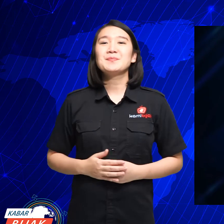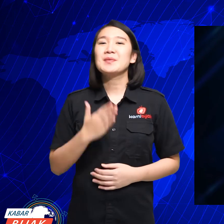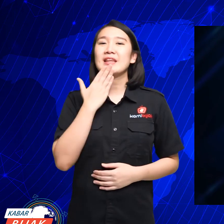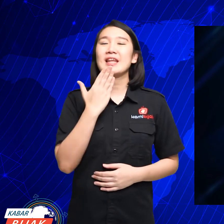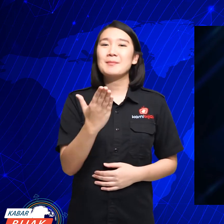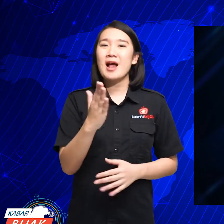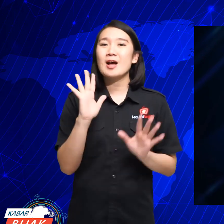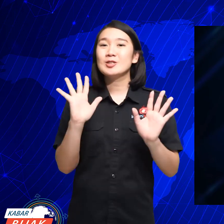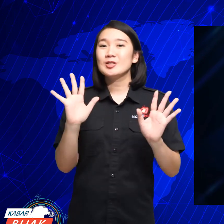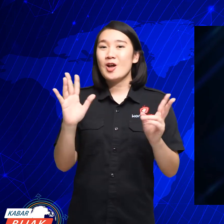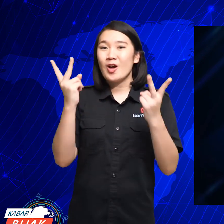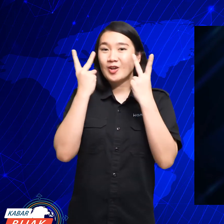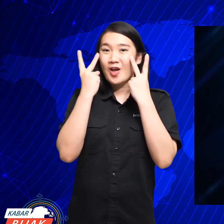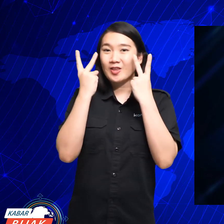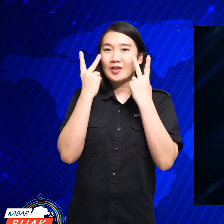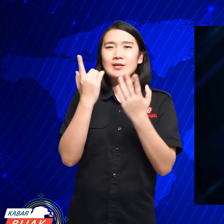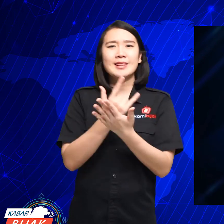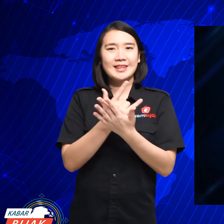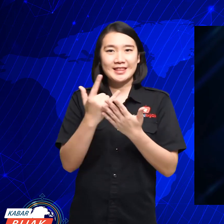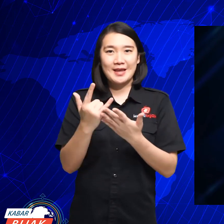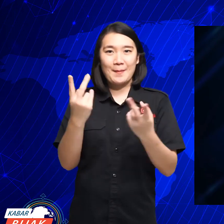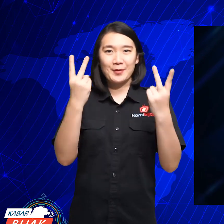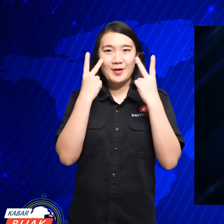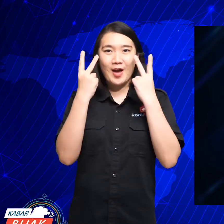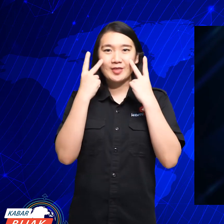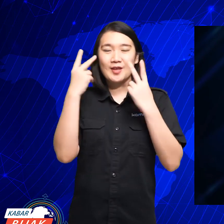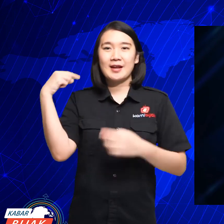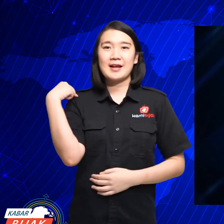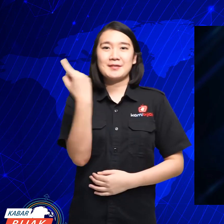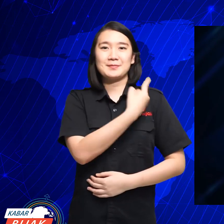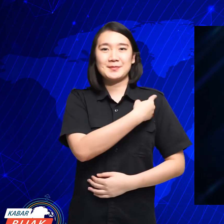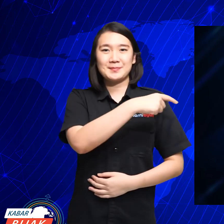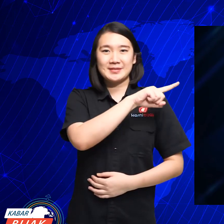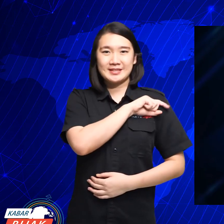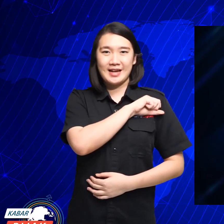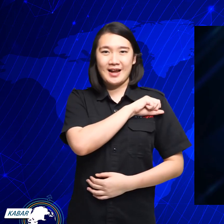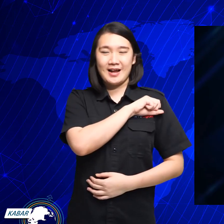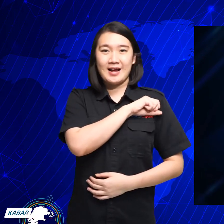Thank you for watching, keep watching KamiBijak.